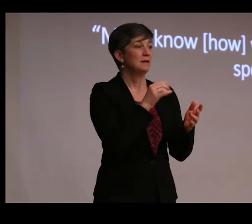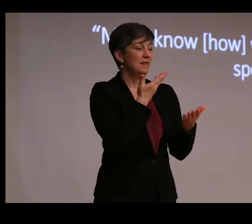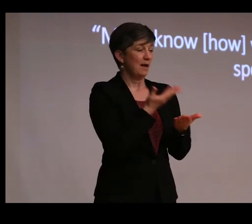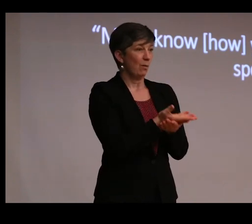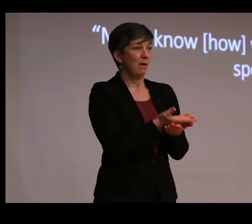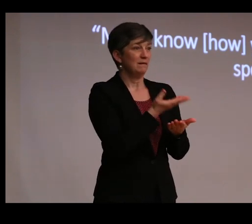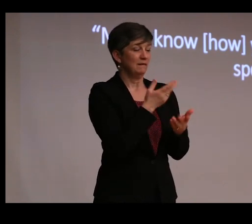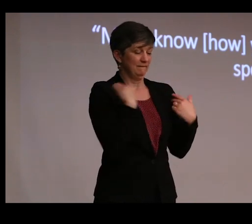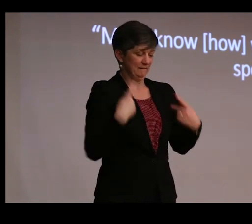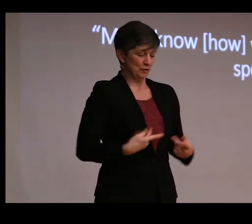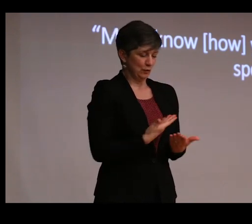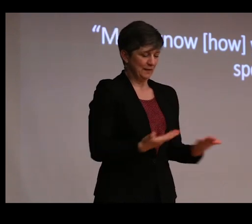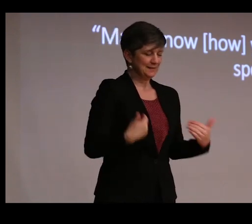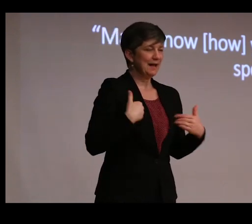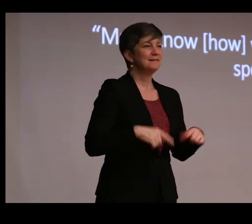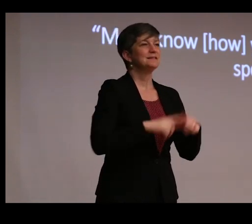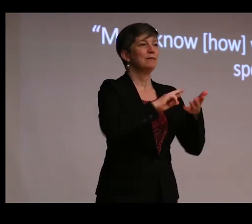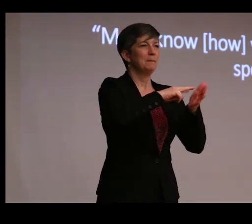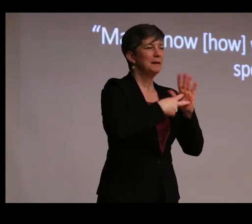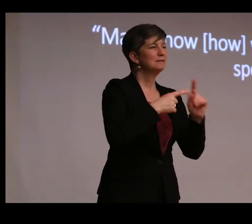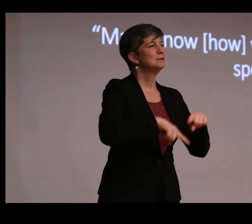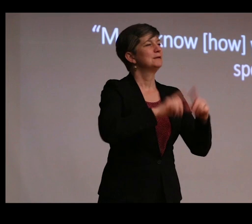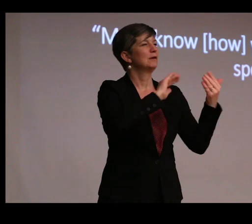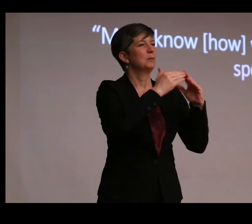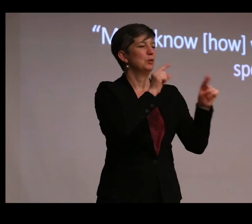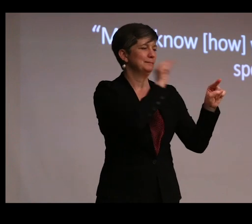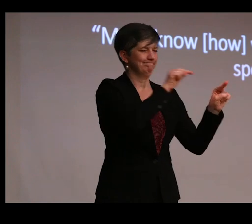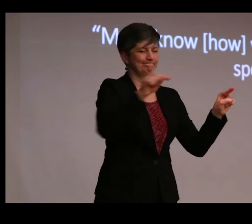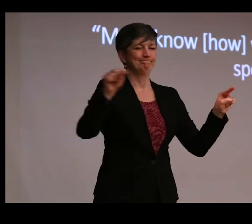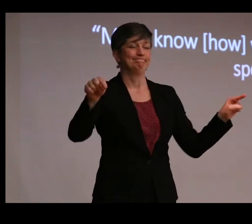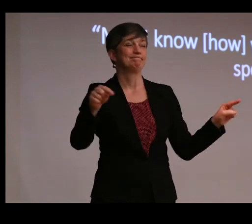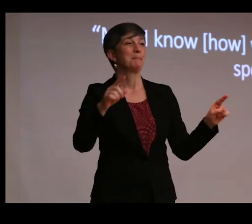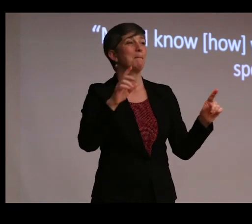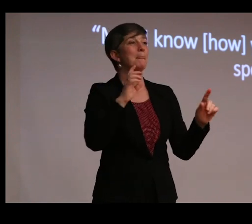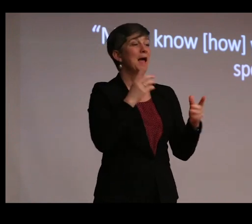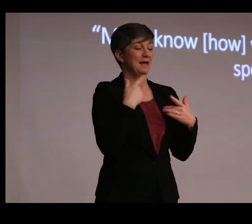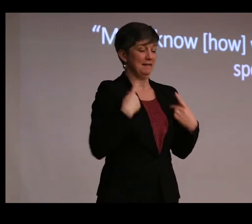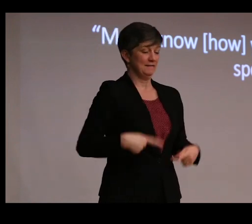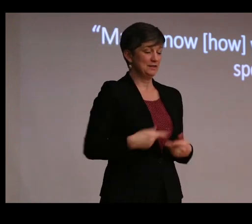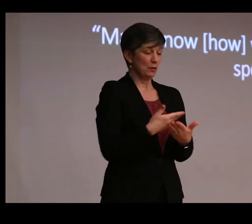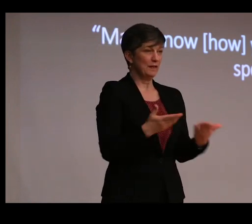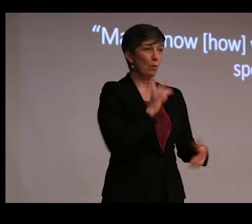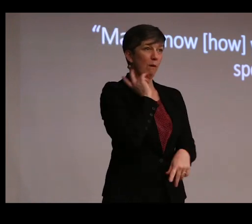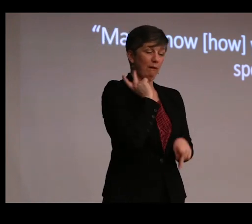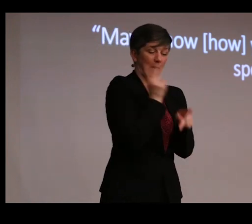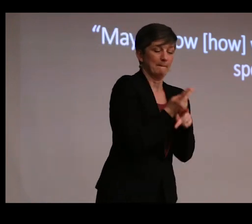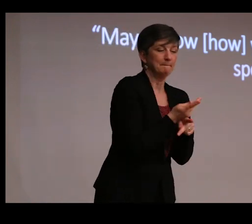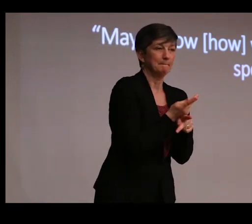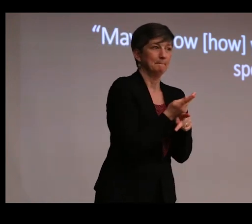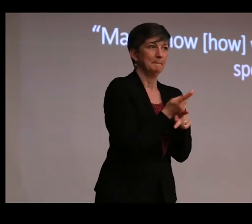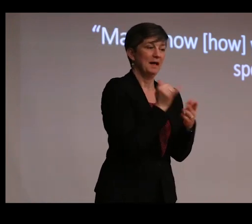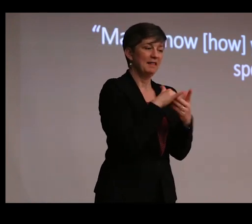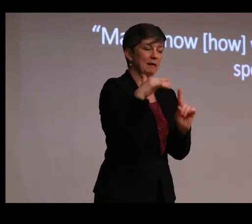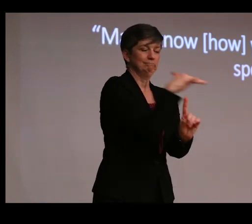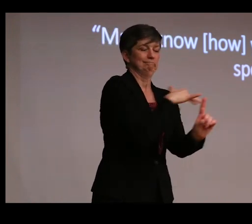has different meanings for different communities. And the context in which the physical thing is kept has really important consequences